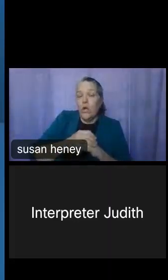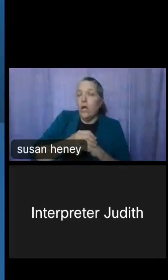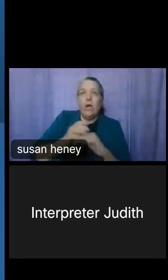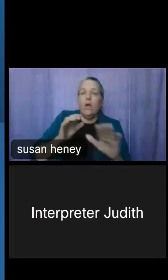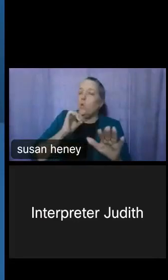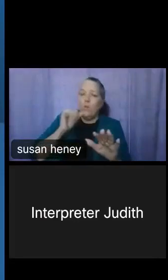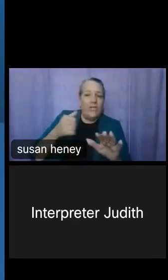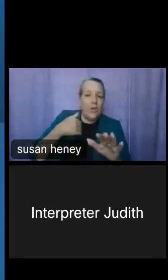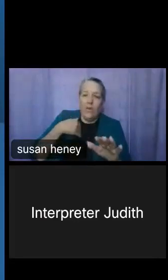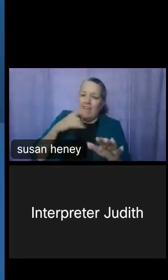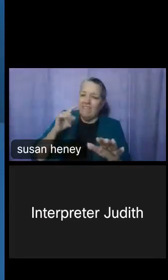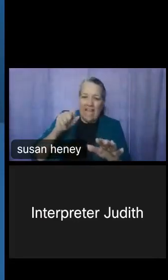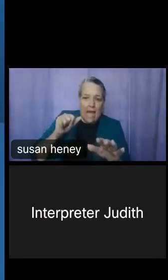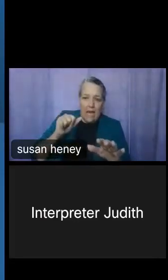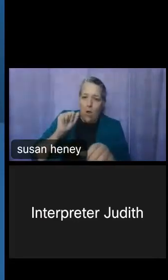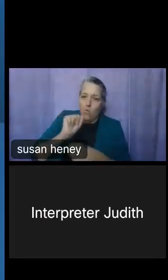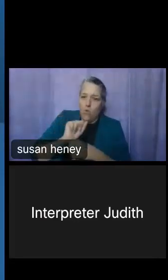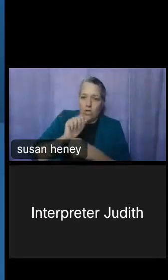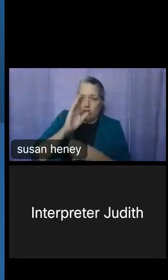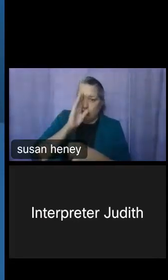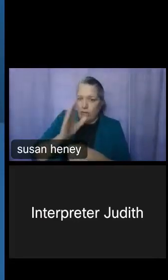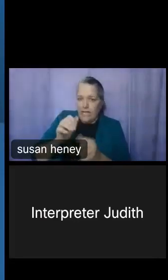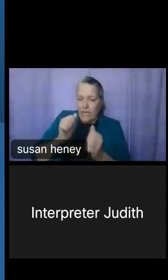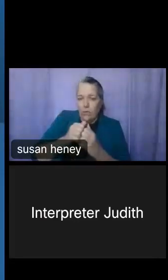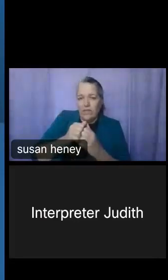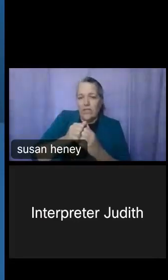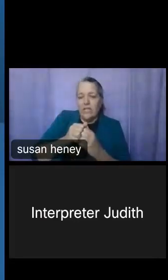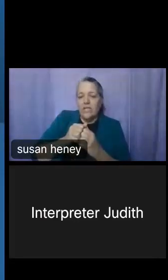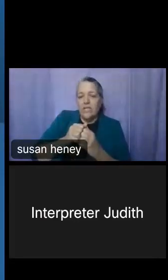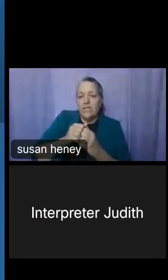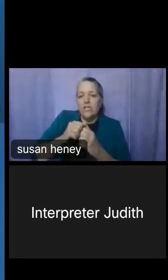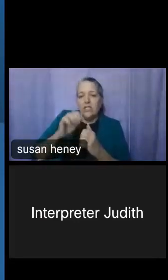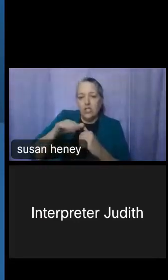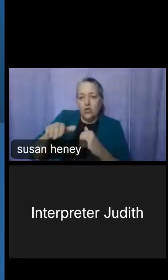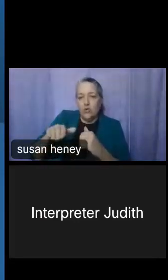data that we work directly with the Children's Bureau for that. Our data is from our own